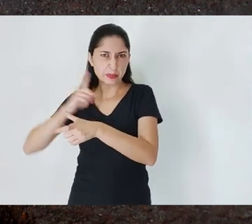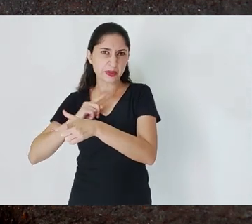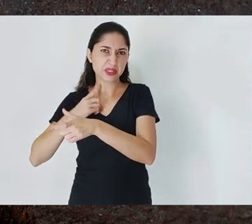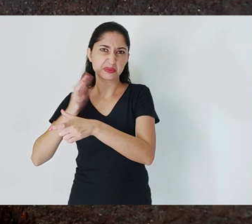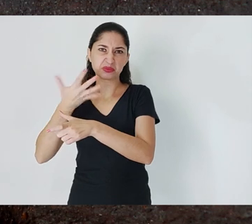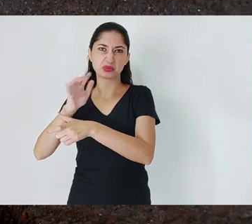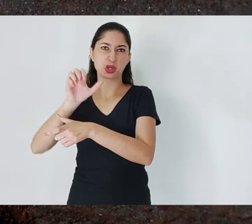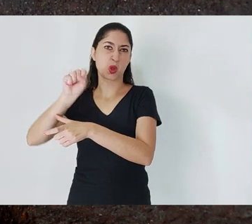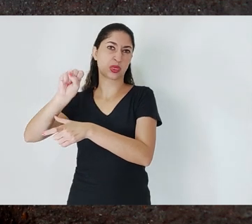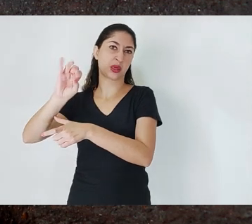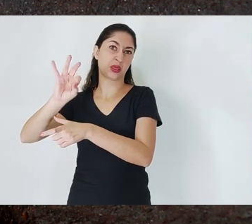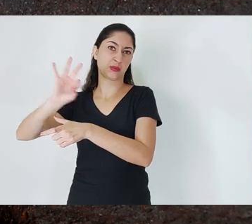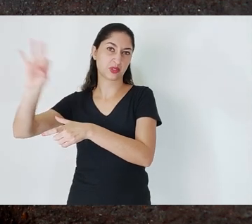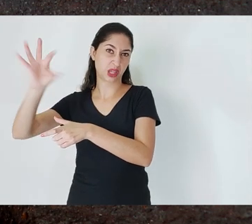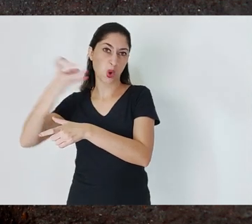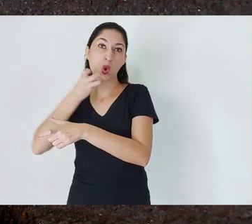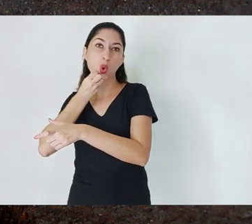It's very profitable.